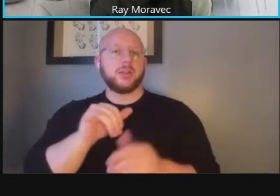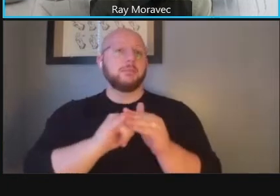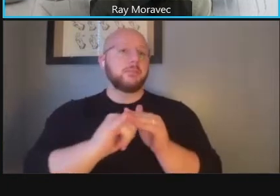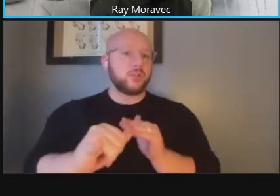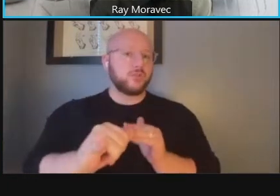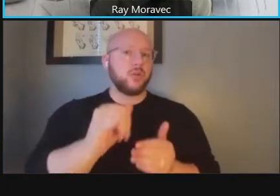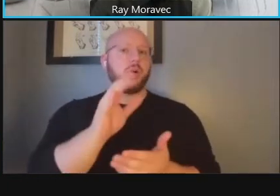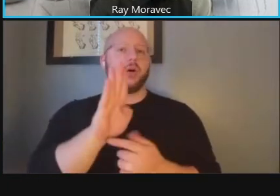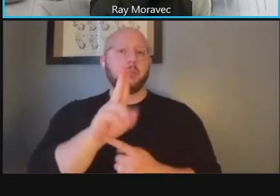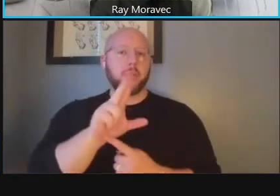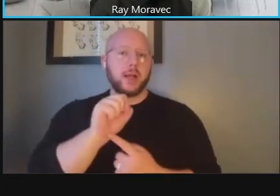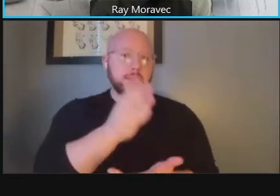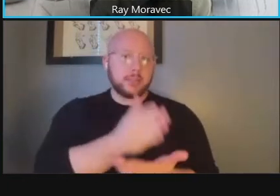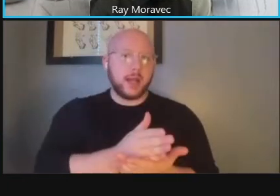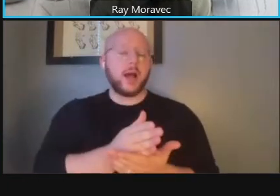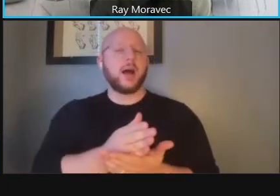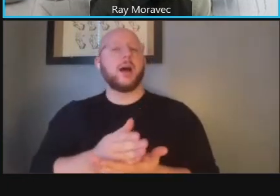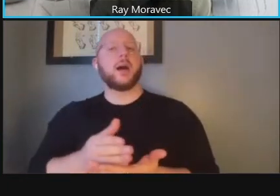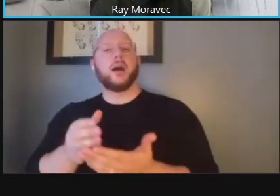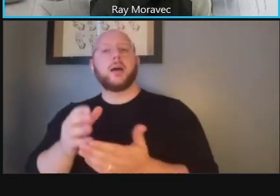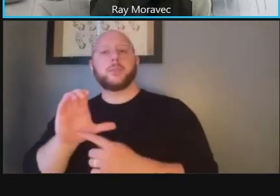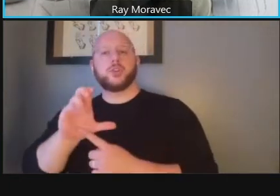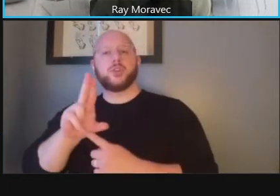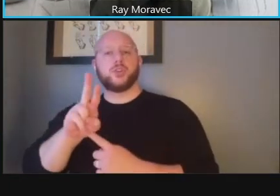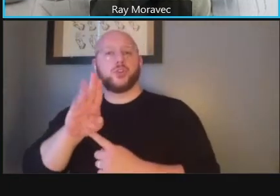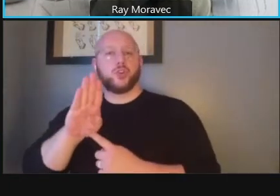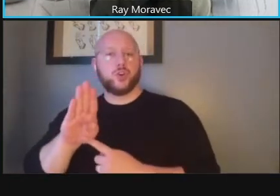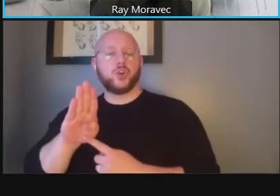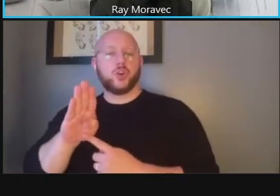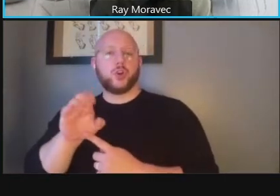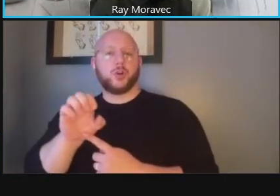you see the different things curbside services we mentioned and we'll hit briefly on some of those